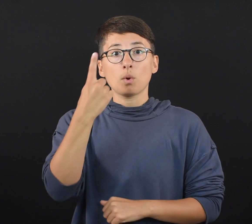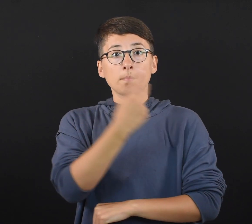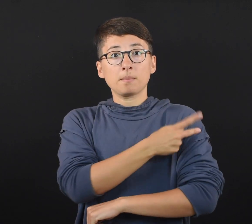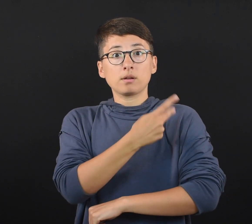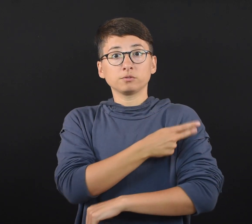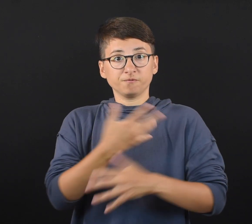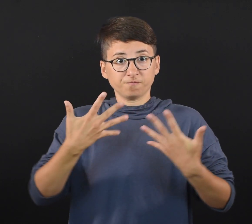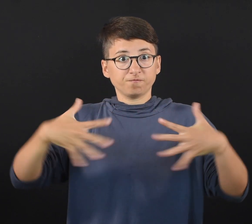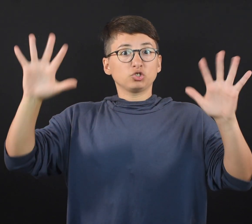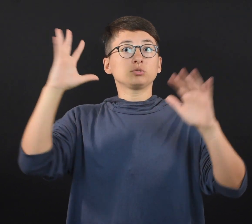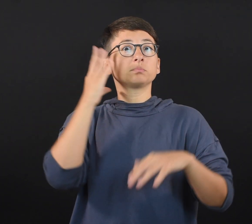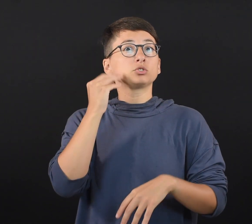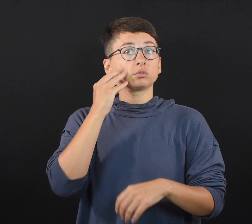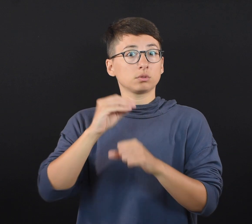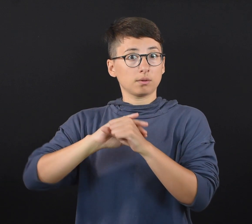One patient who had previously recovered